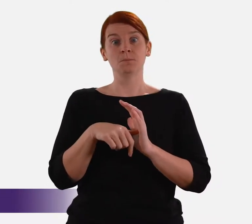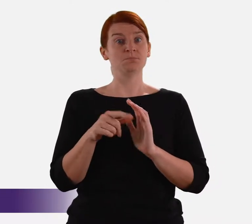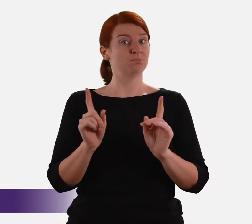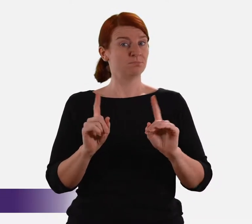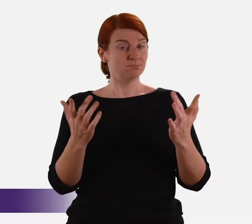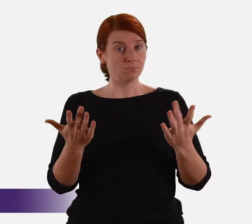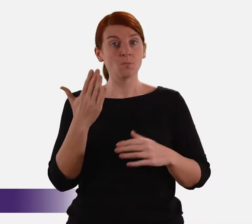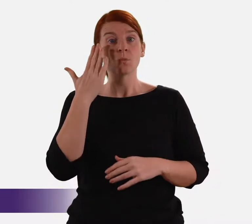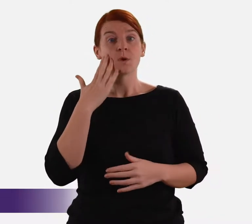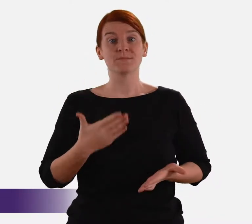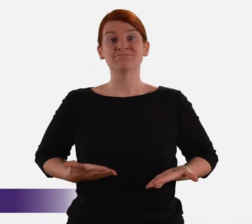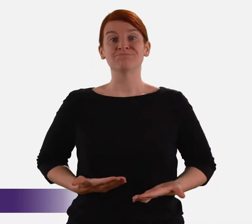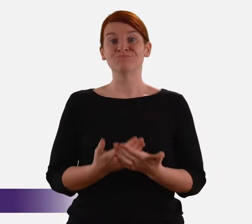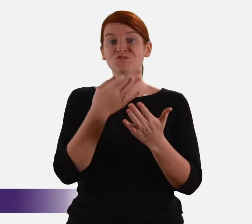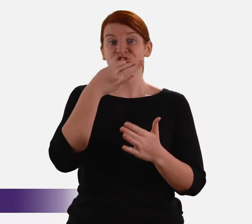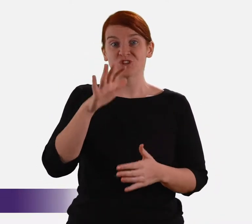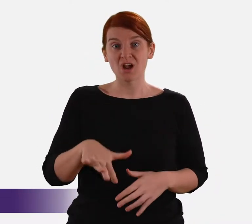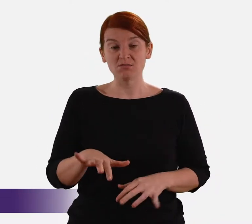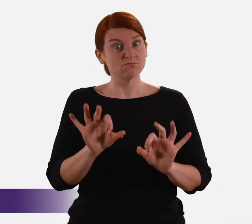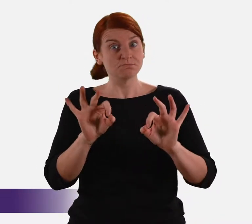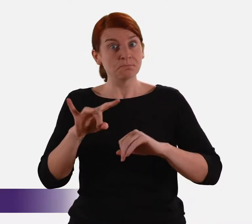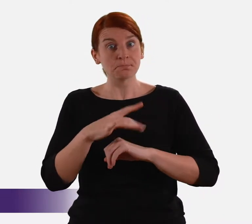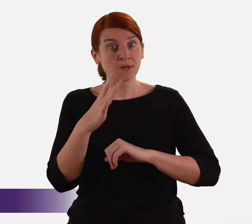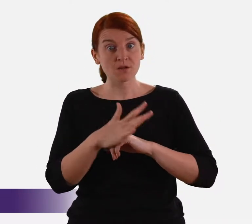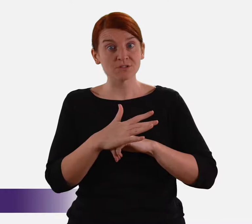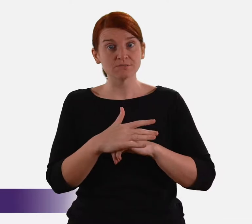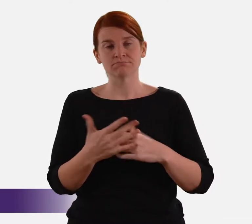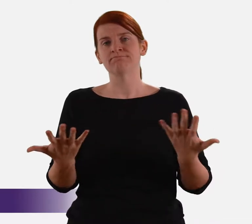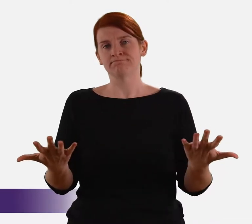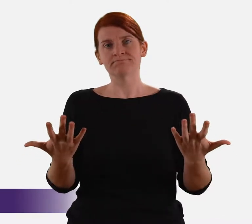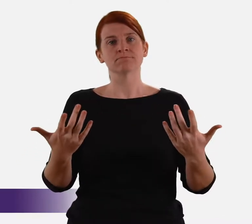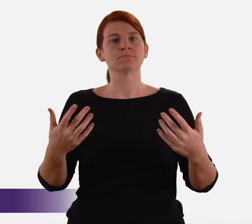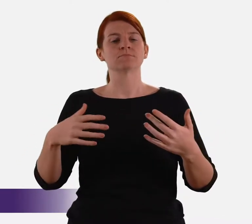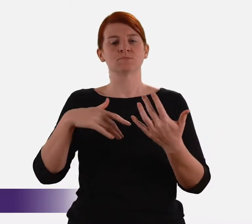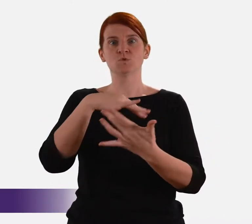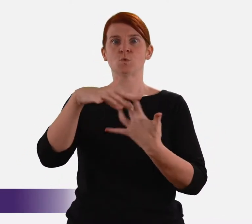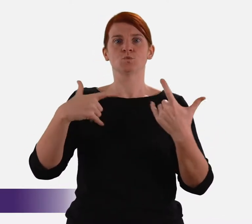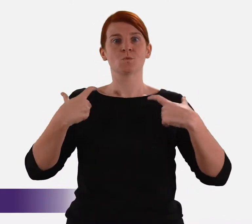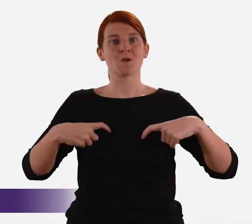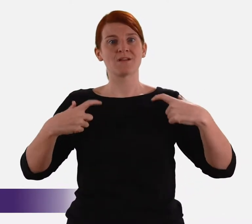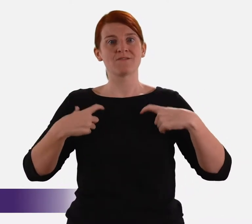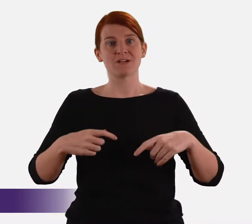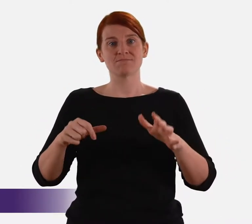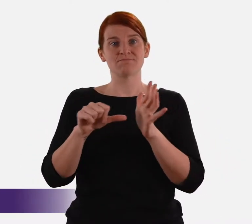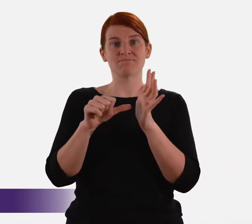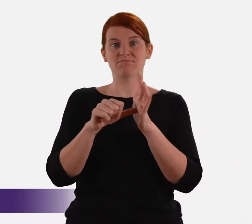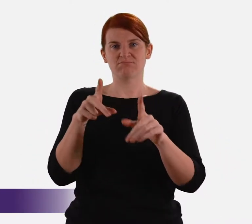The academic work also I believe contributed to ending a state of affairs where women giving birth to children